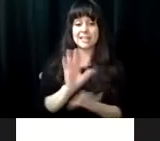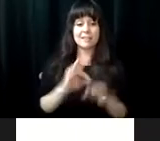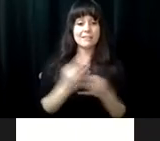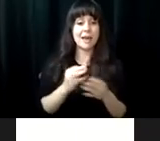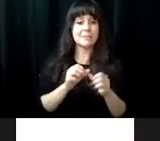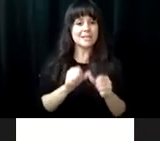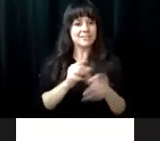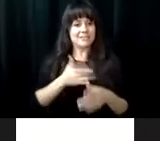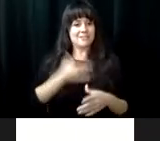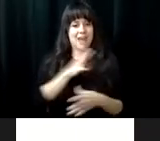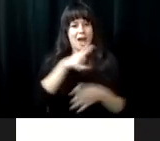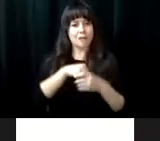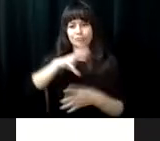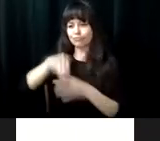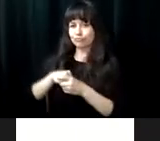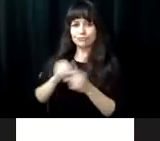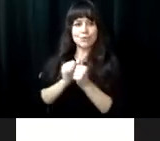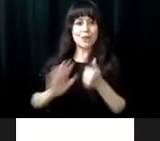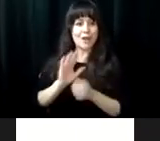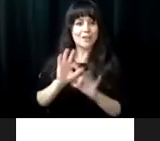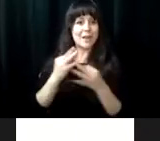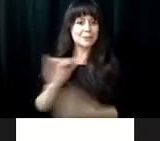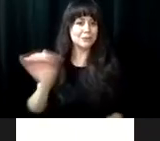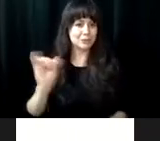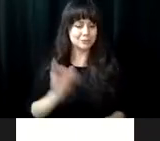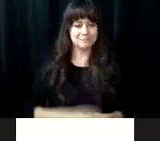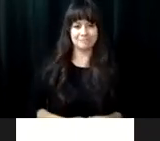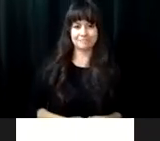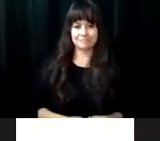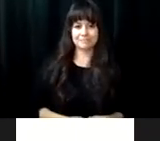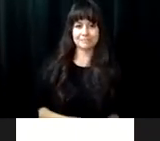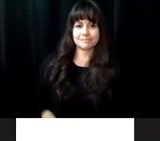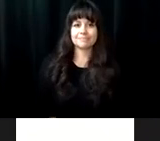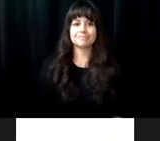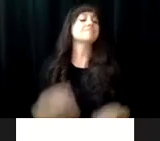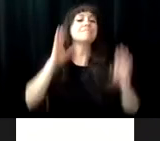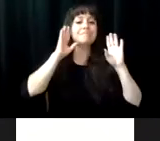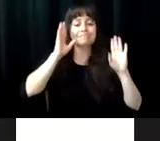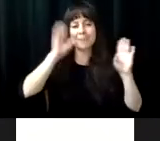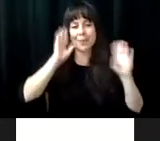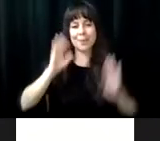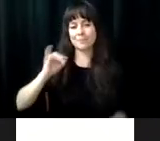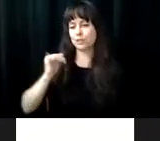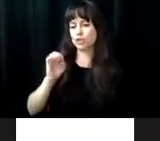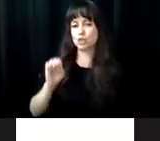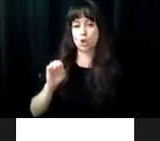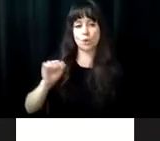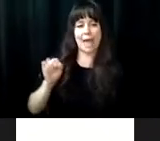blind, low vision, and deaf blind individuals and their family ies stay engaged and learn throughout the past year.